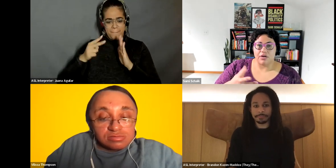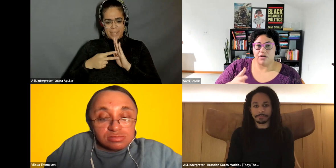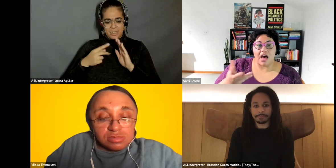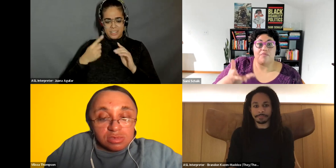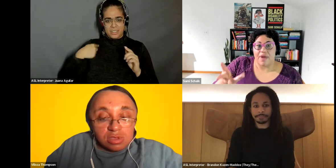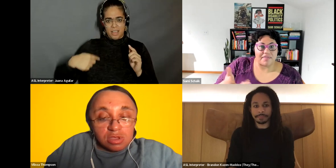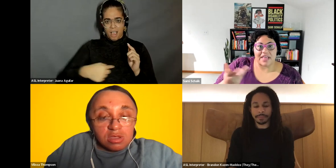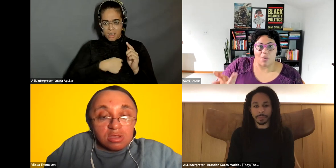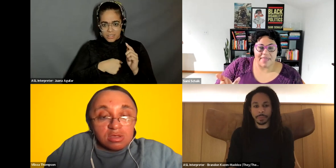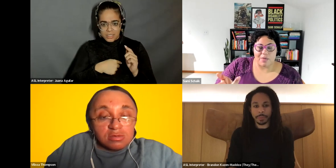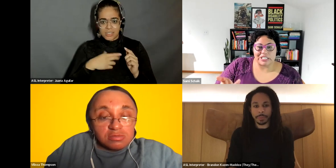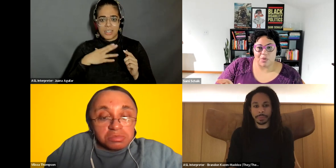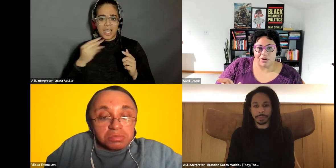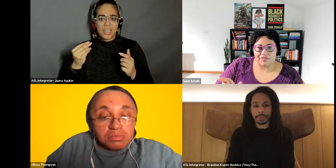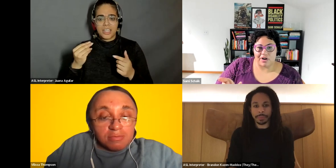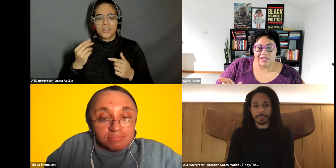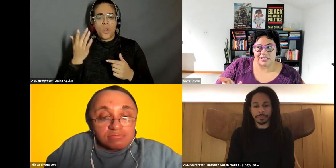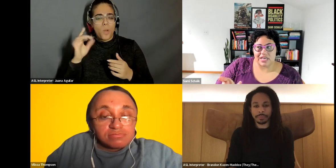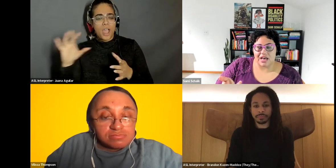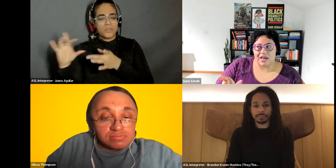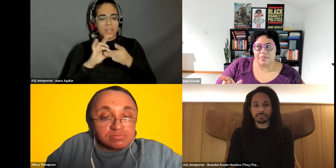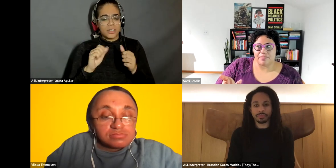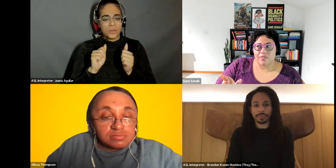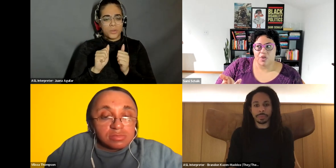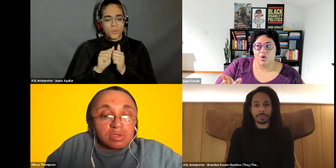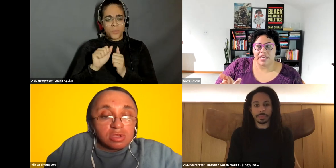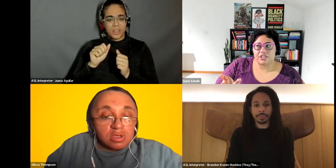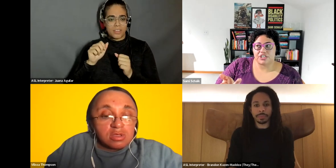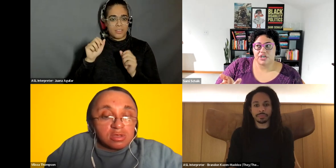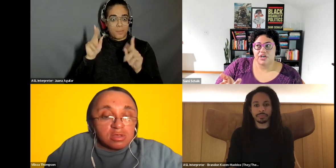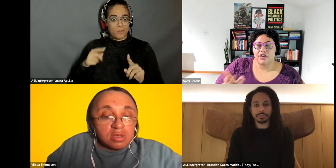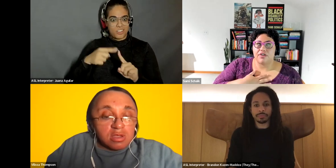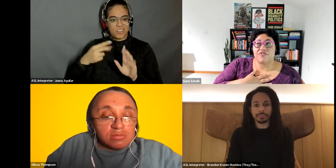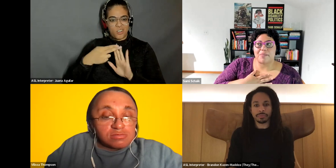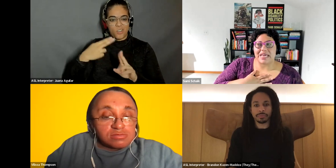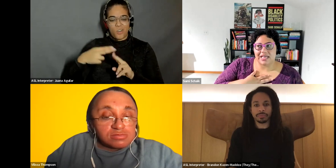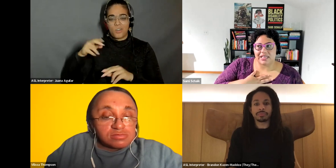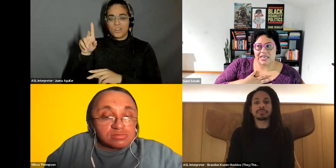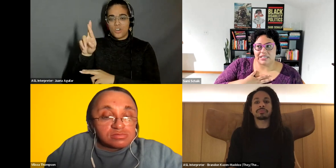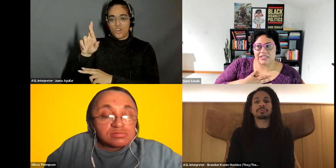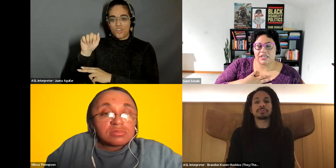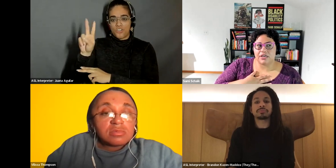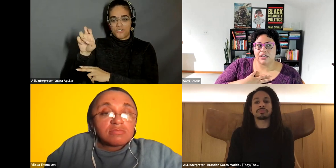Sami Schalk: of Raven like. Why, that was important for us, which Sami Schalk: for me at least